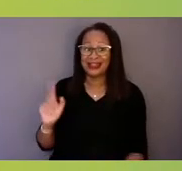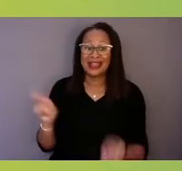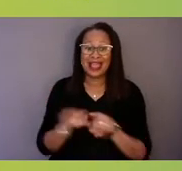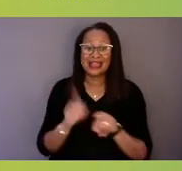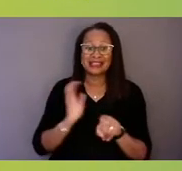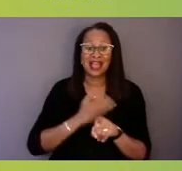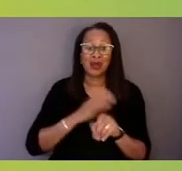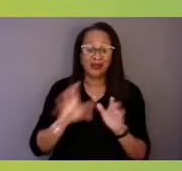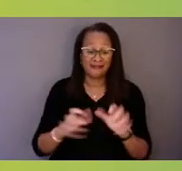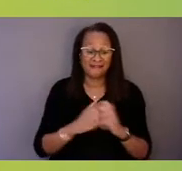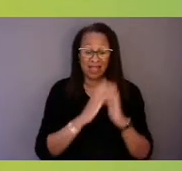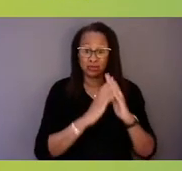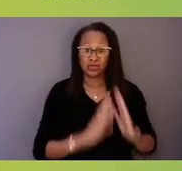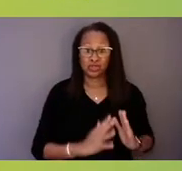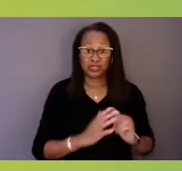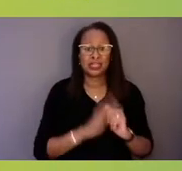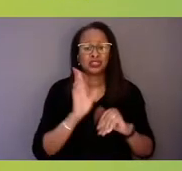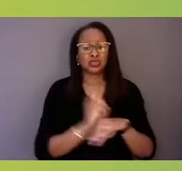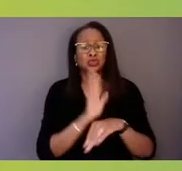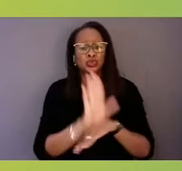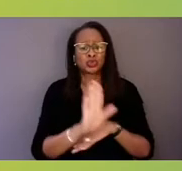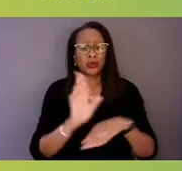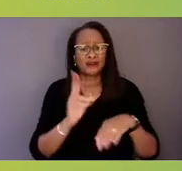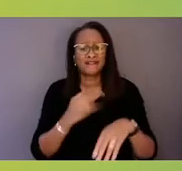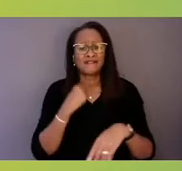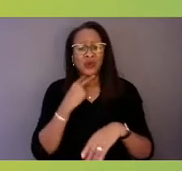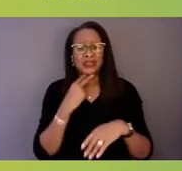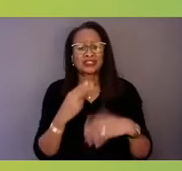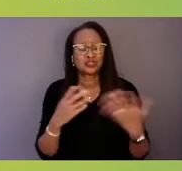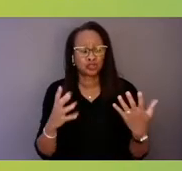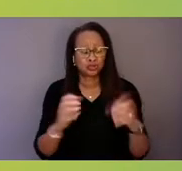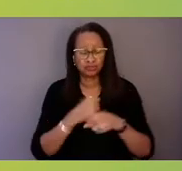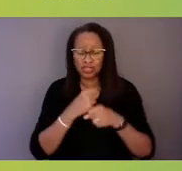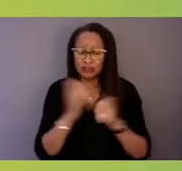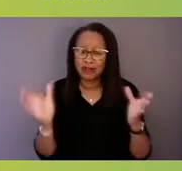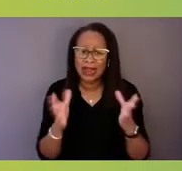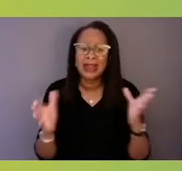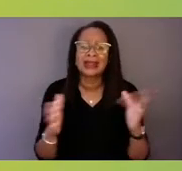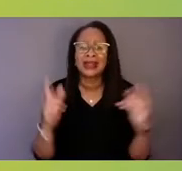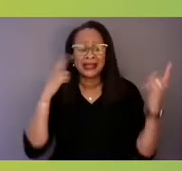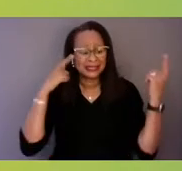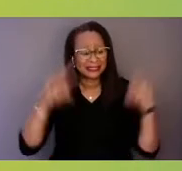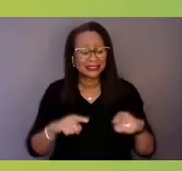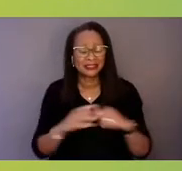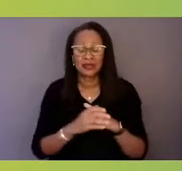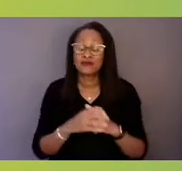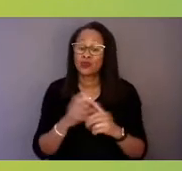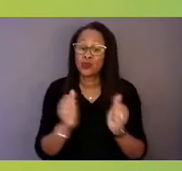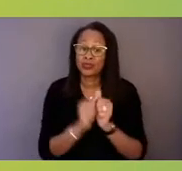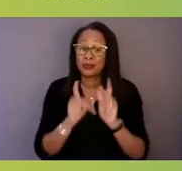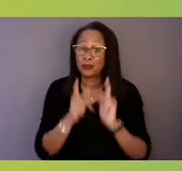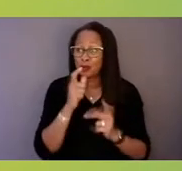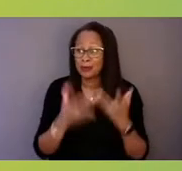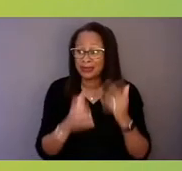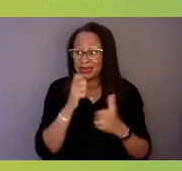to also generate consensus with folks who may not be clinicians, may not be in the policy space,